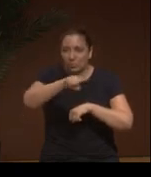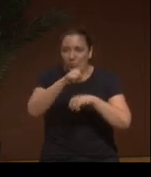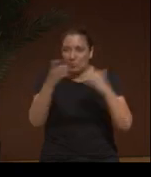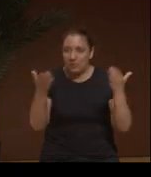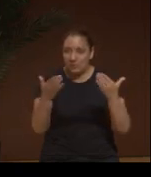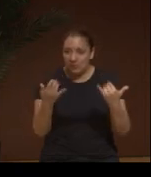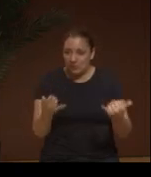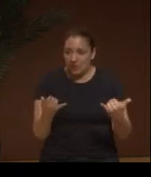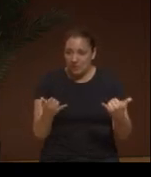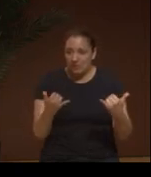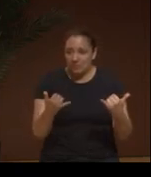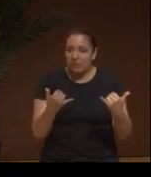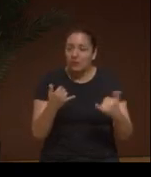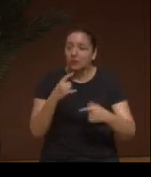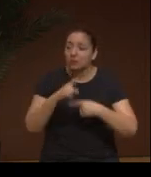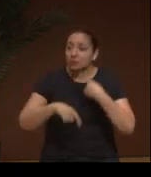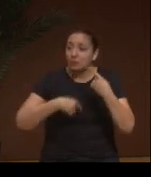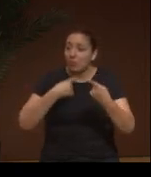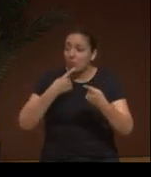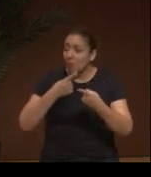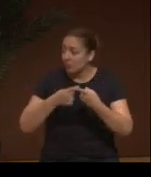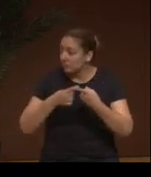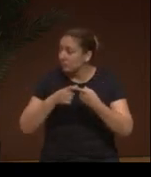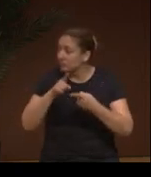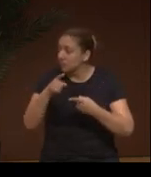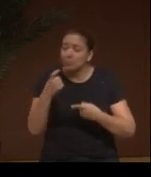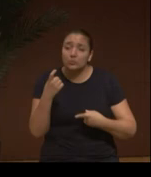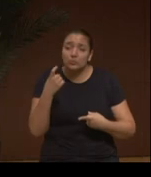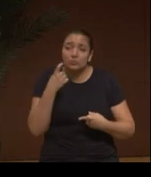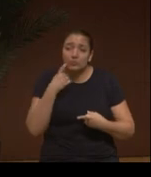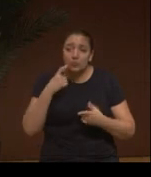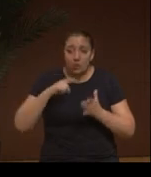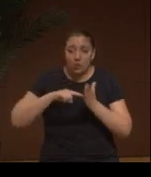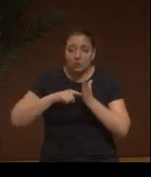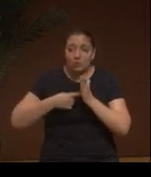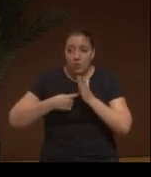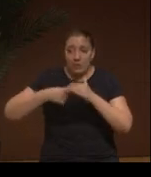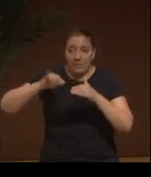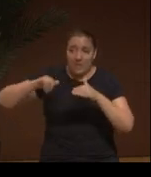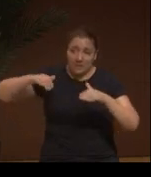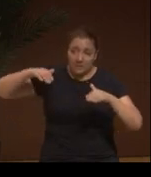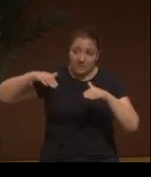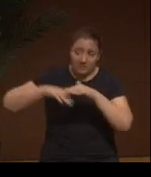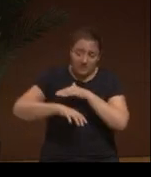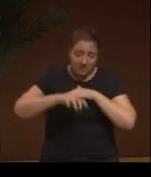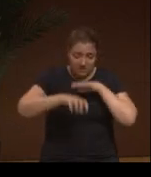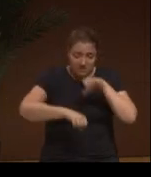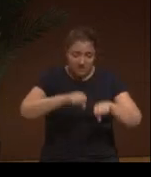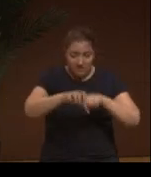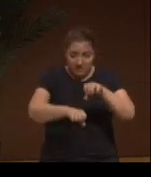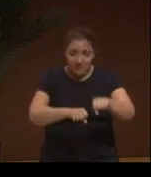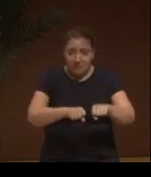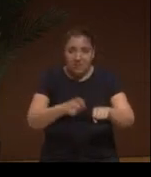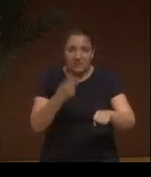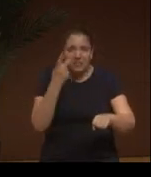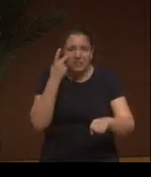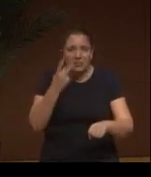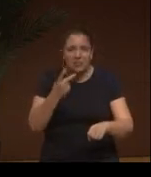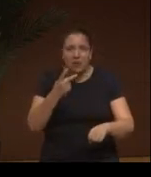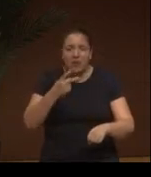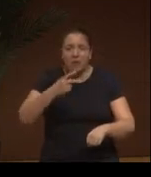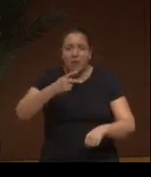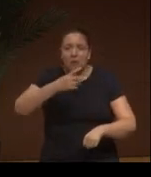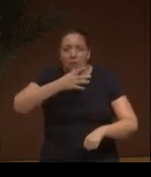And I call all the men, brother Taínos present here,